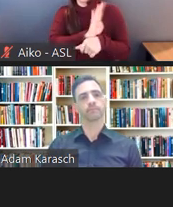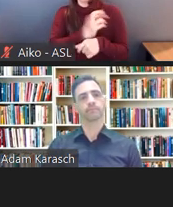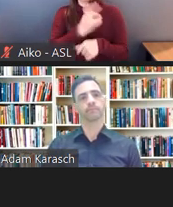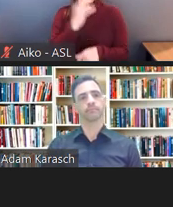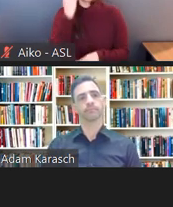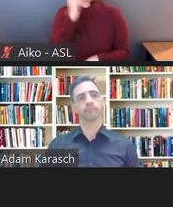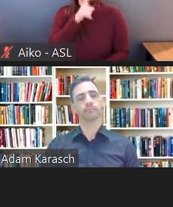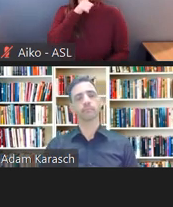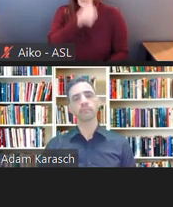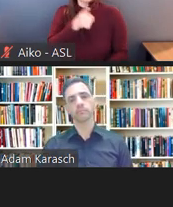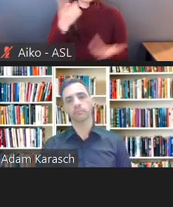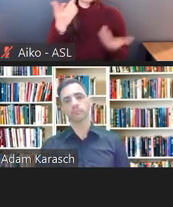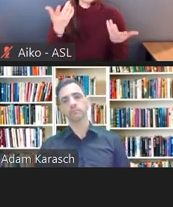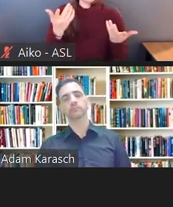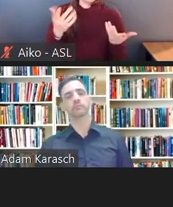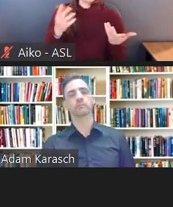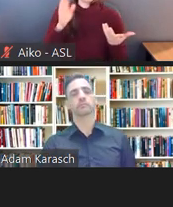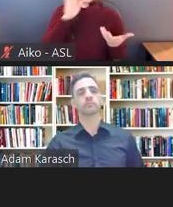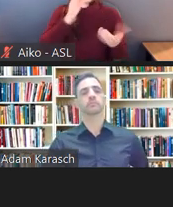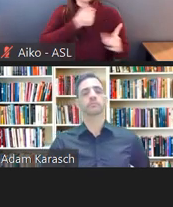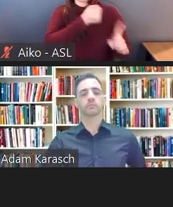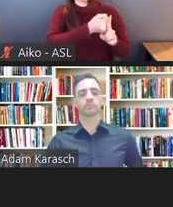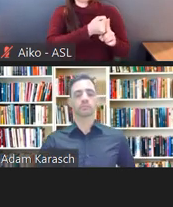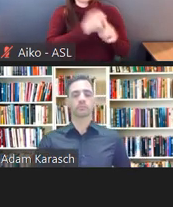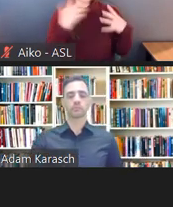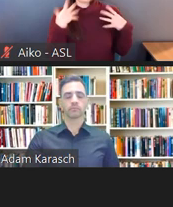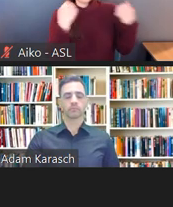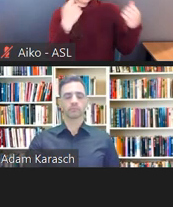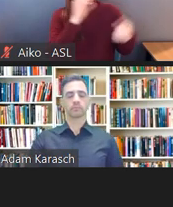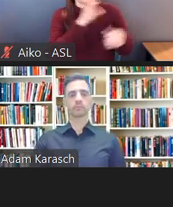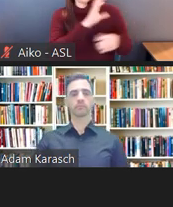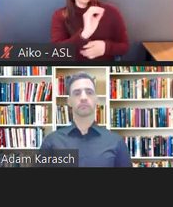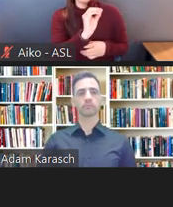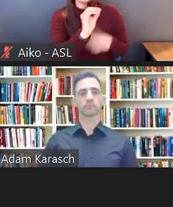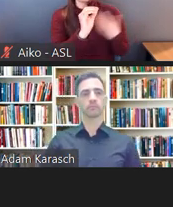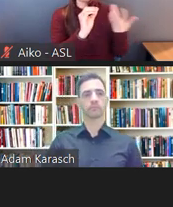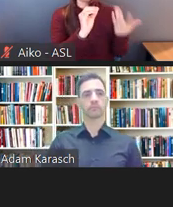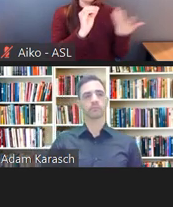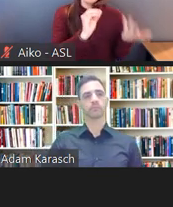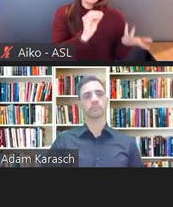would affect the health-- the financial health of the company. That's extraordinary.